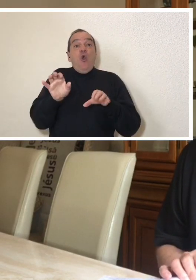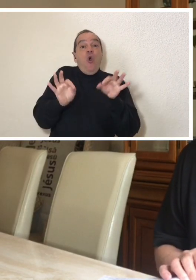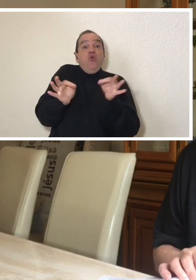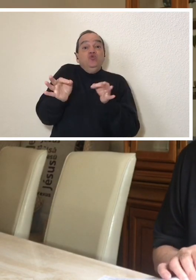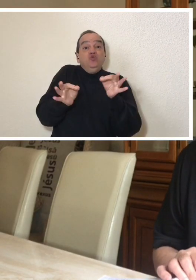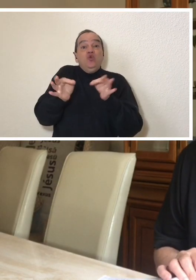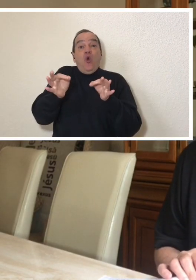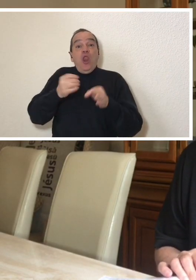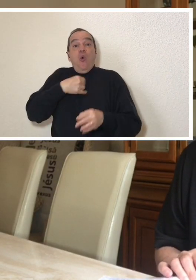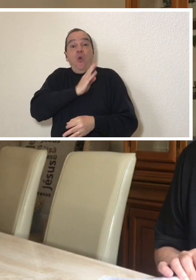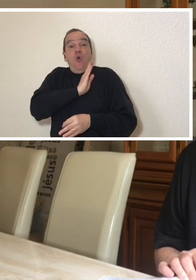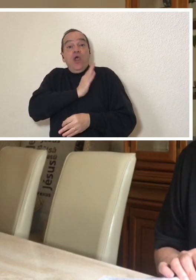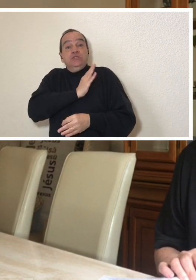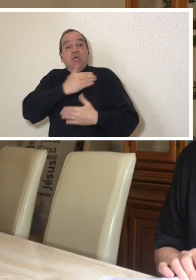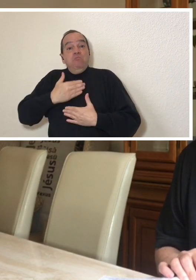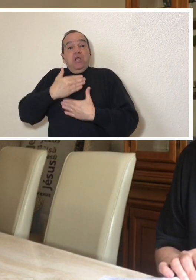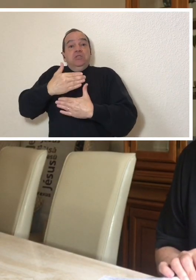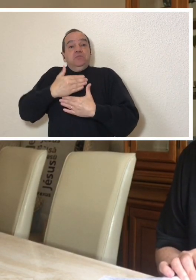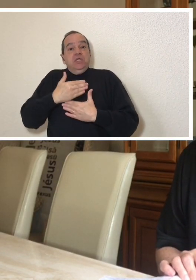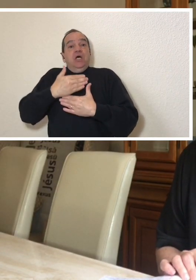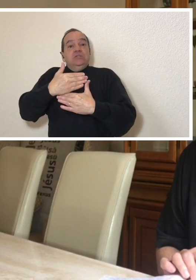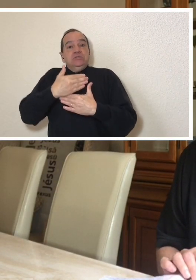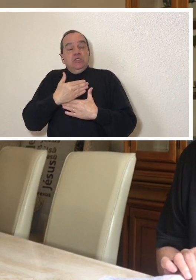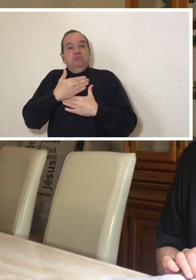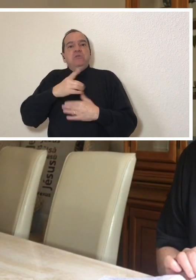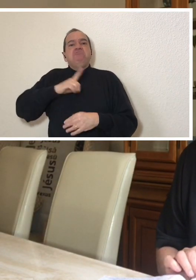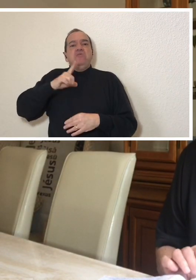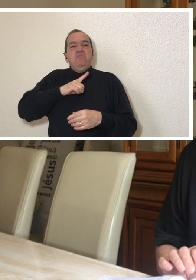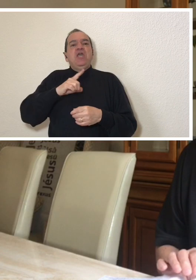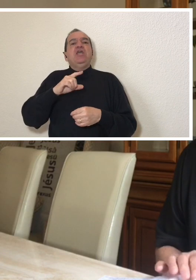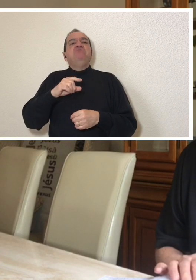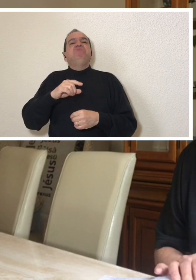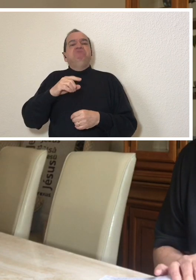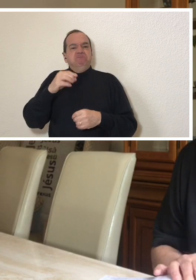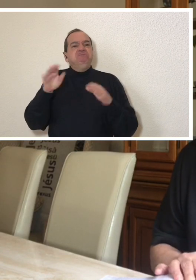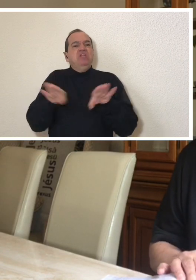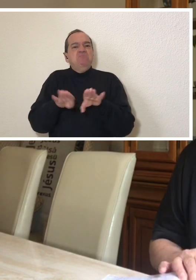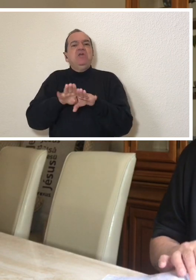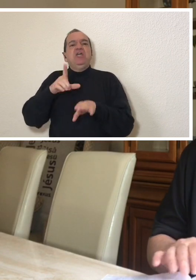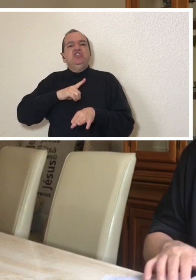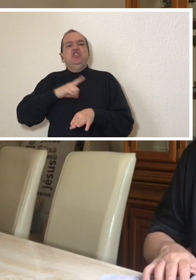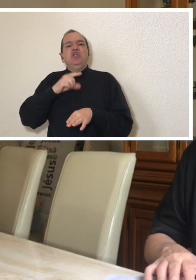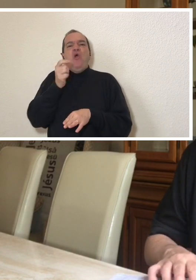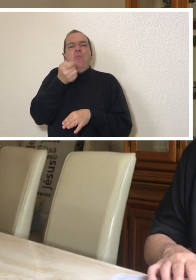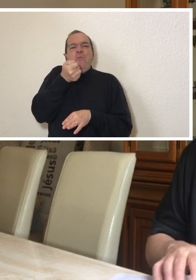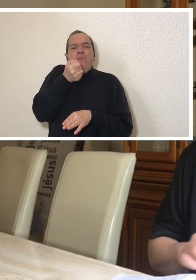and was still causing a little bleeding. Upon receiving the result of the examination my doctor